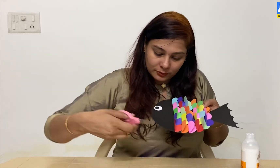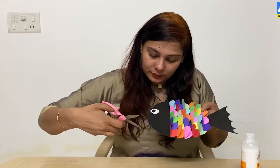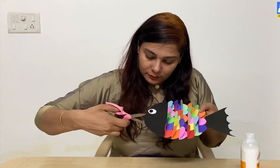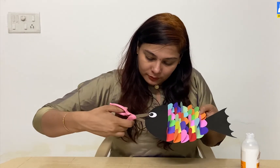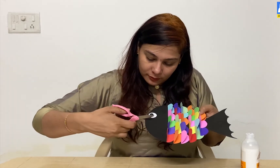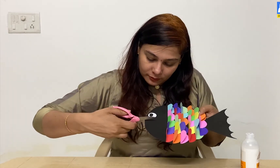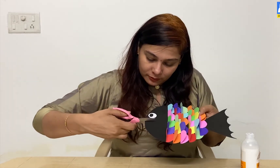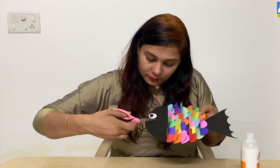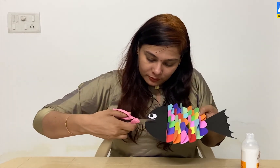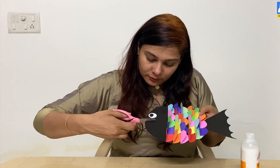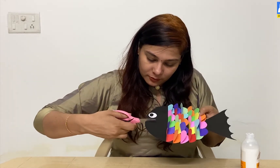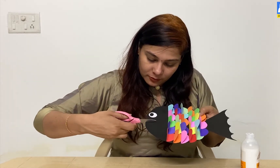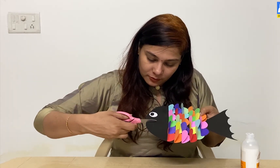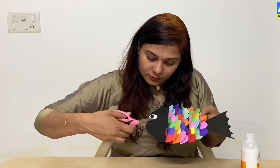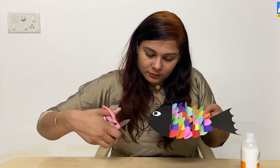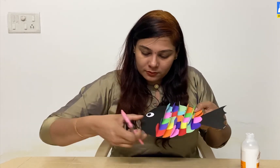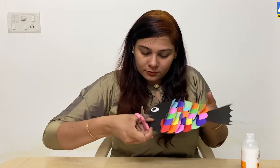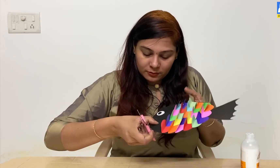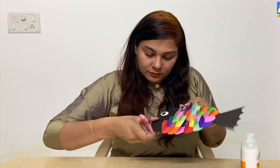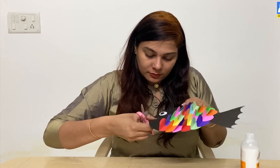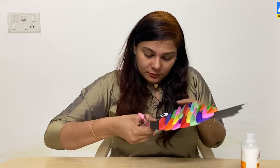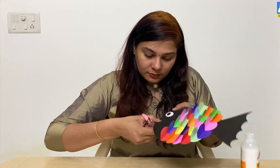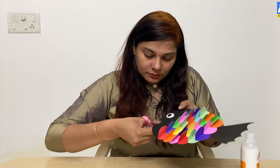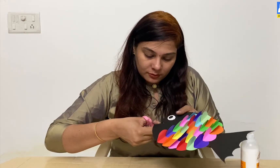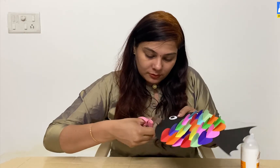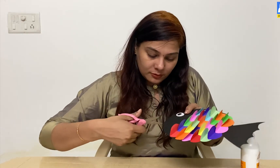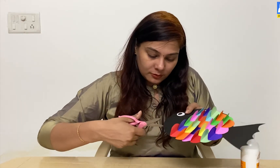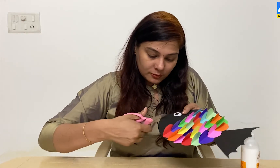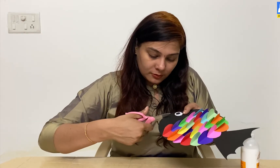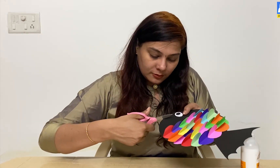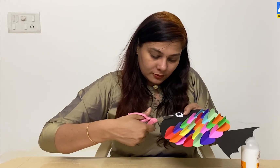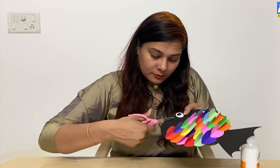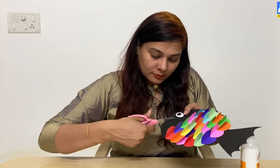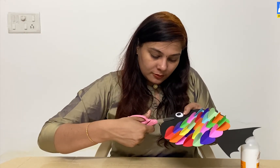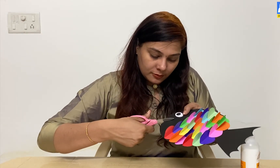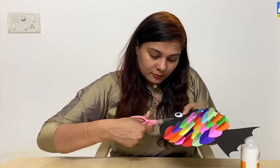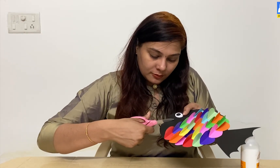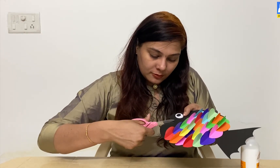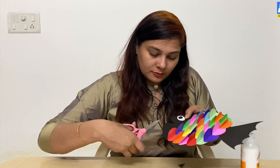For giving the shape of mouth, we will cut it in v shape just below the eye.